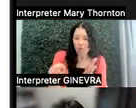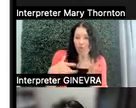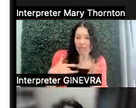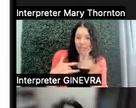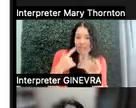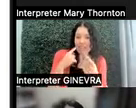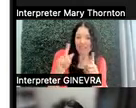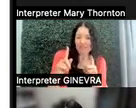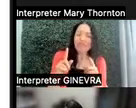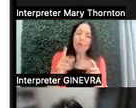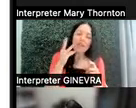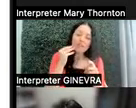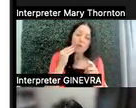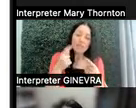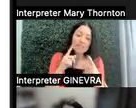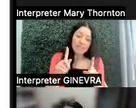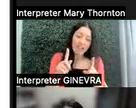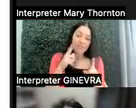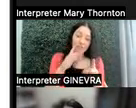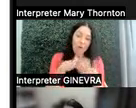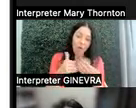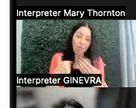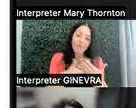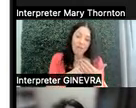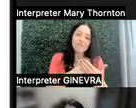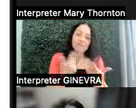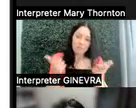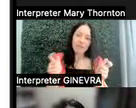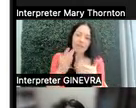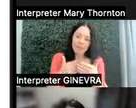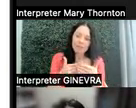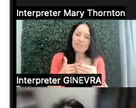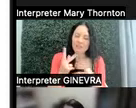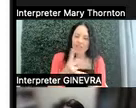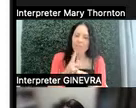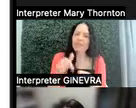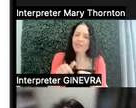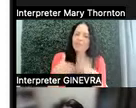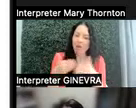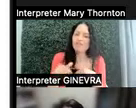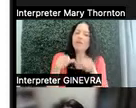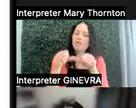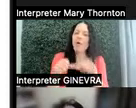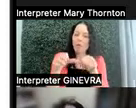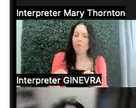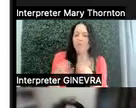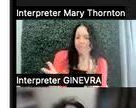Because experiencing success for all of us is a big piece of keeping this process going.